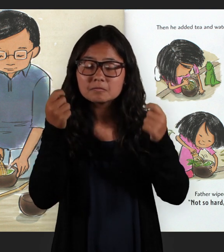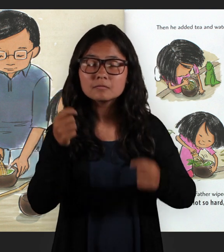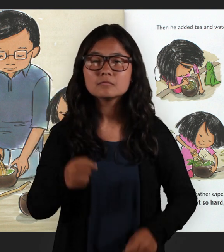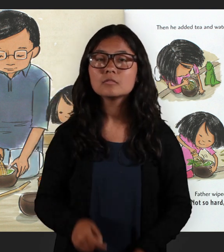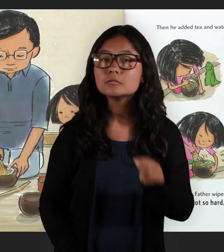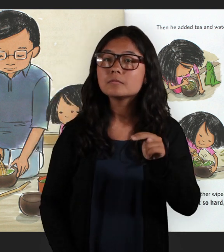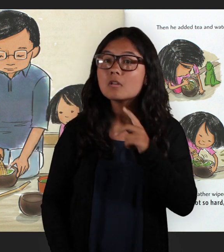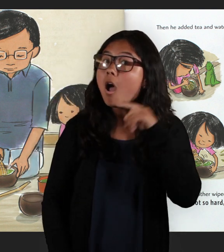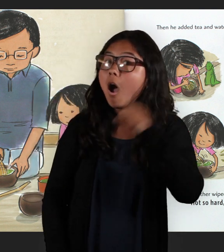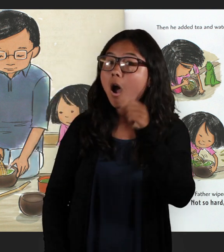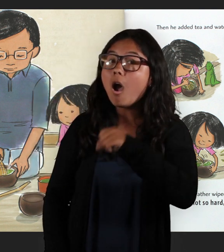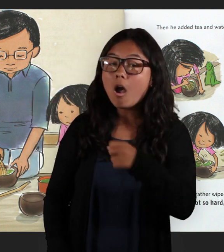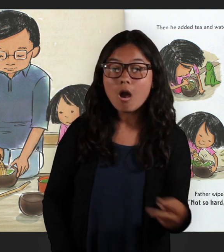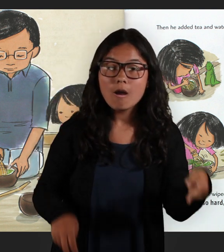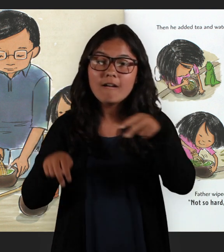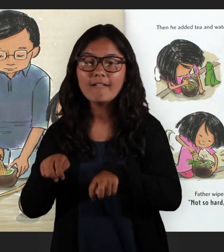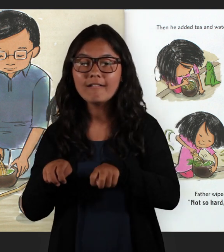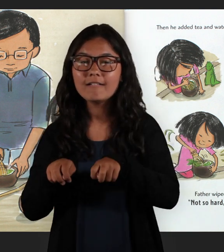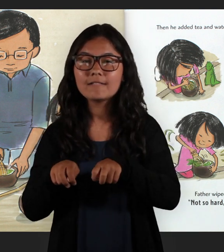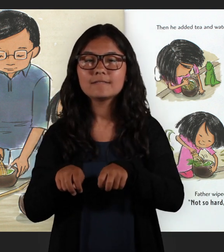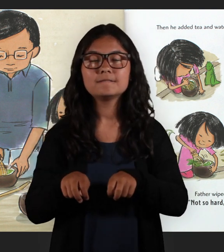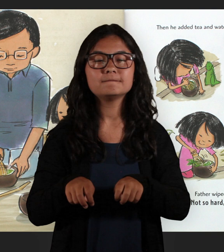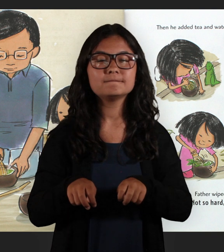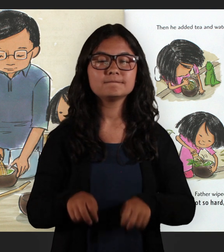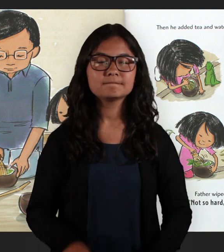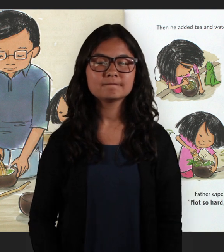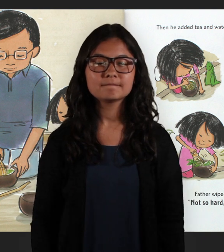"YES!" Natsumi cried, plopping down beside him.